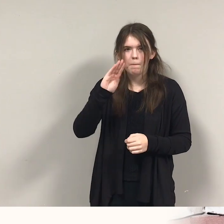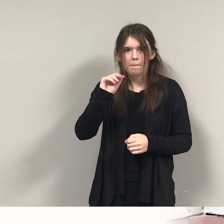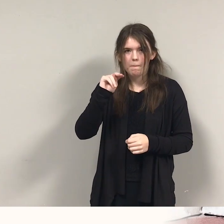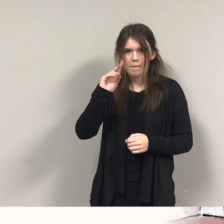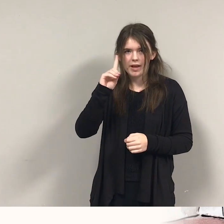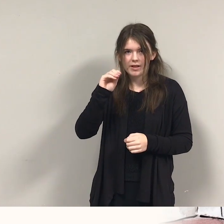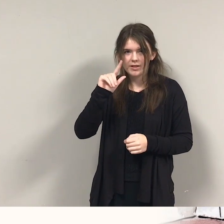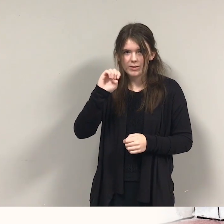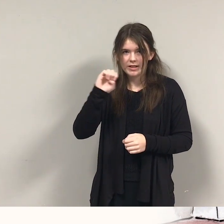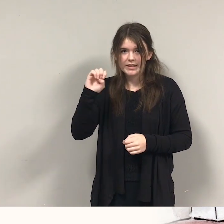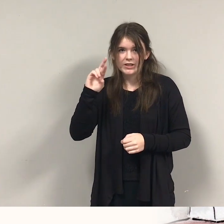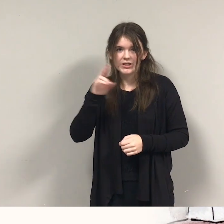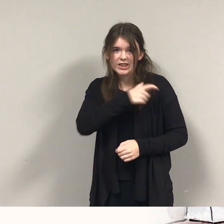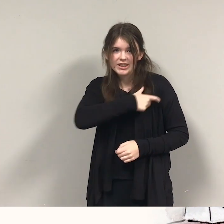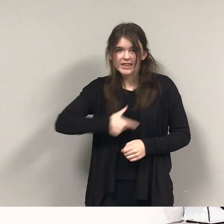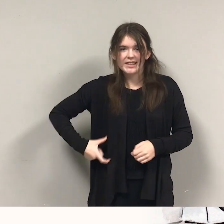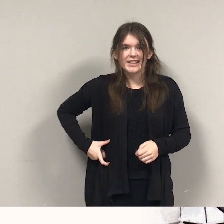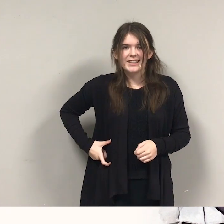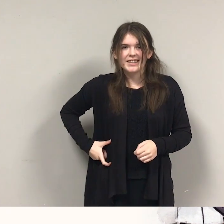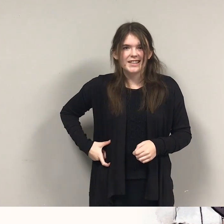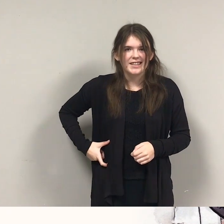Same old shorts she's worn all year?